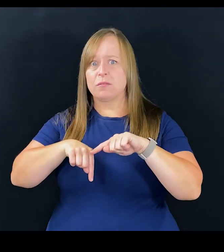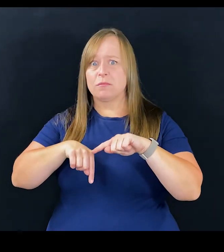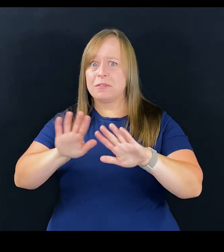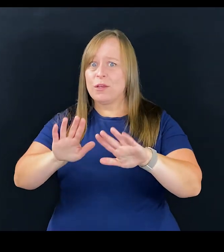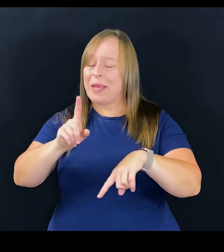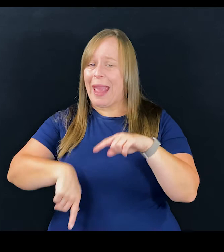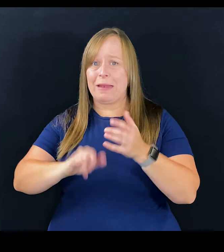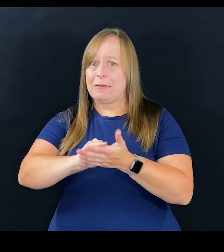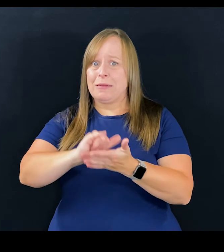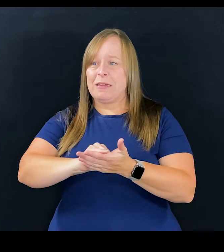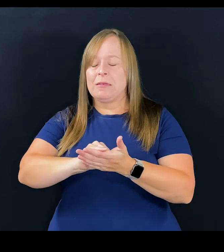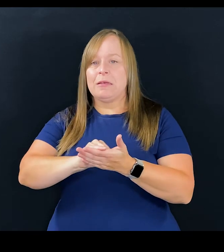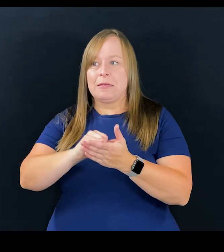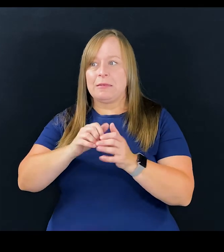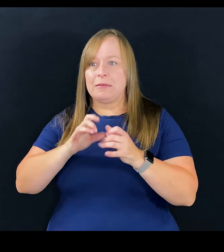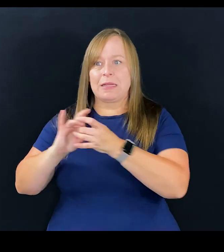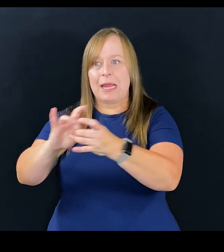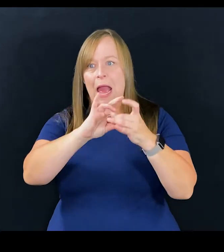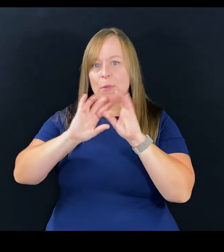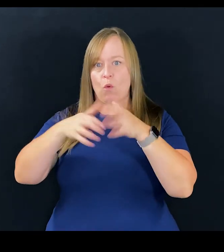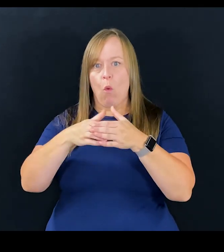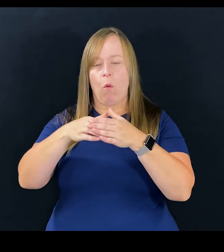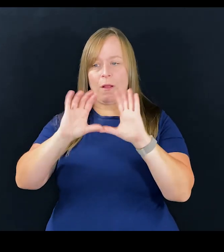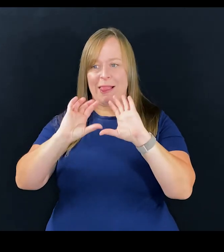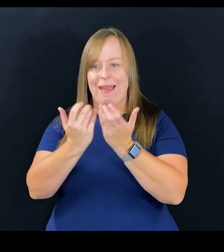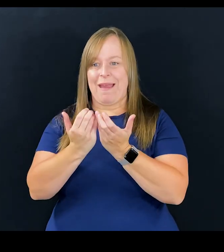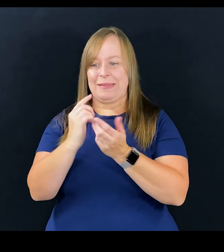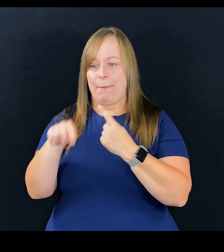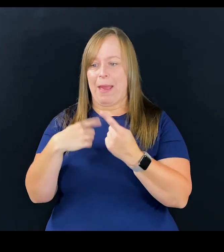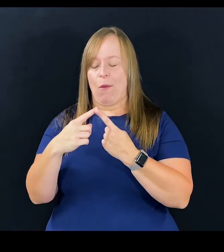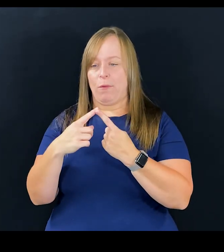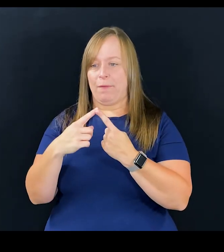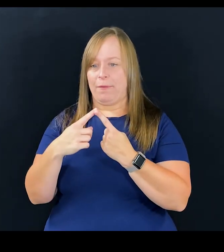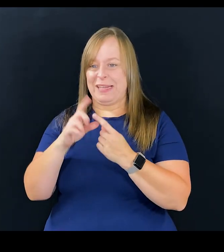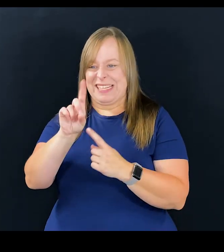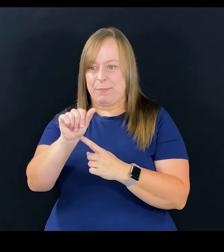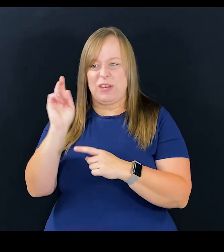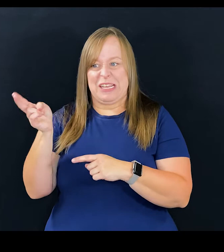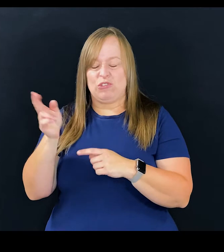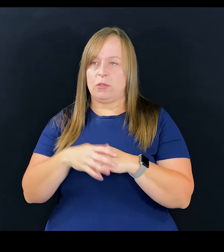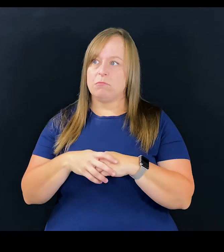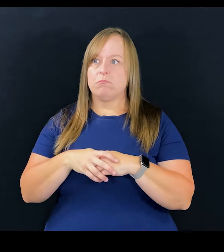it should be a common core class on disability history,